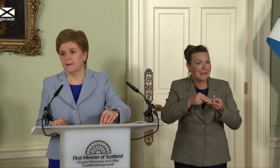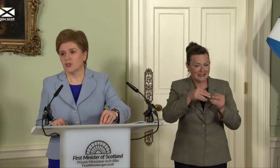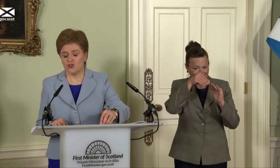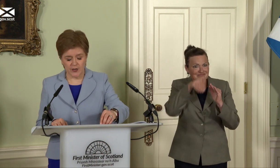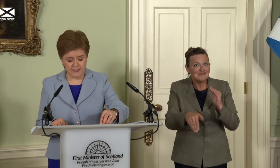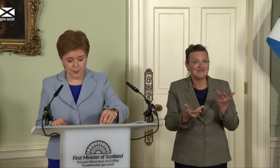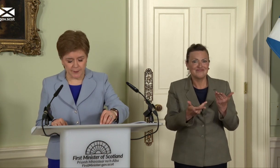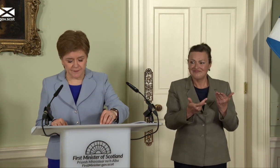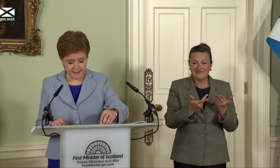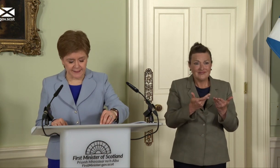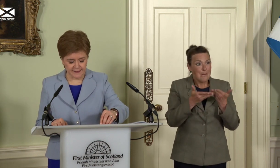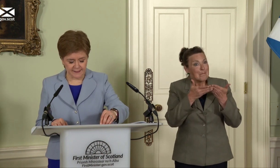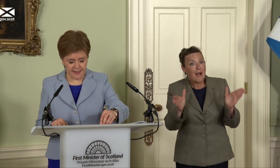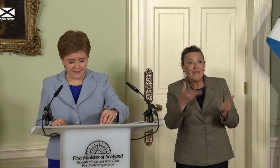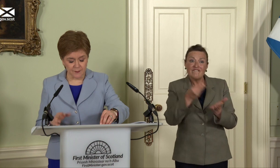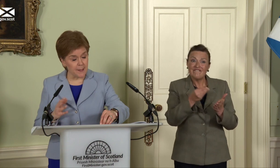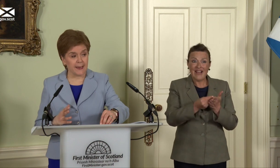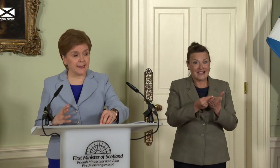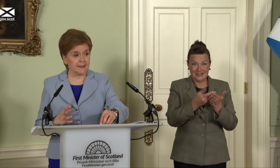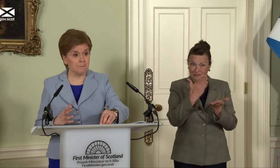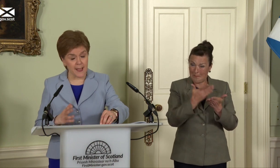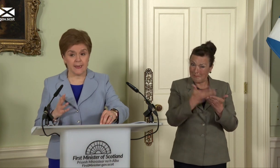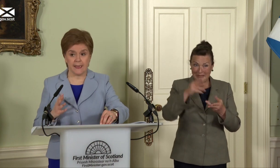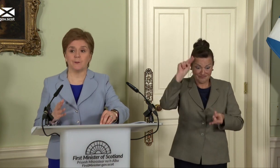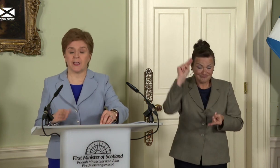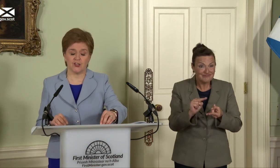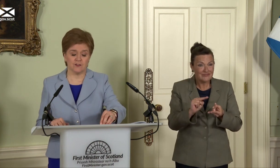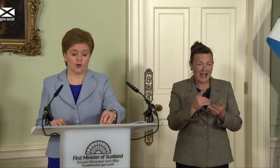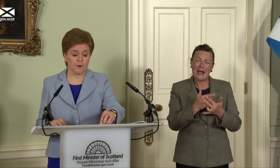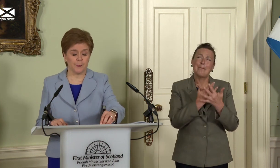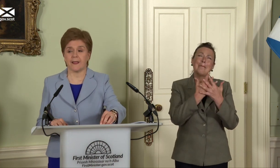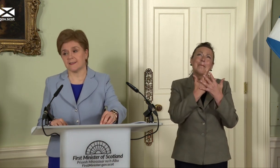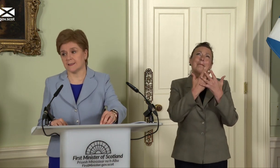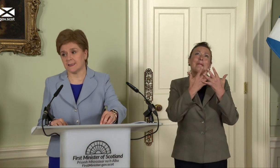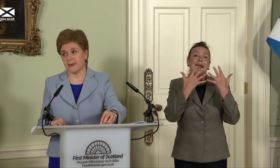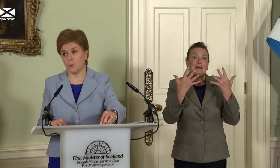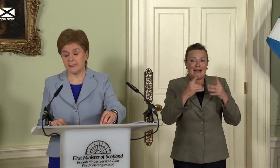constrained public finances and the many, many implications of a Brexit that we did